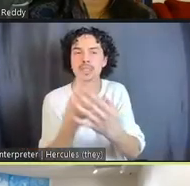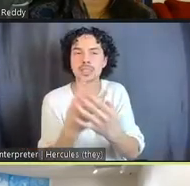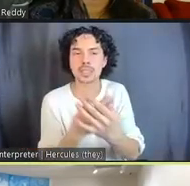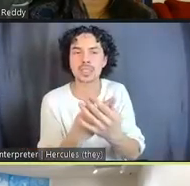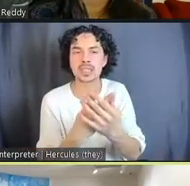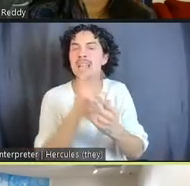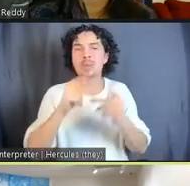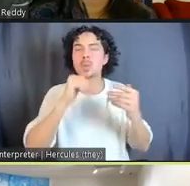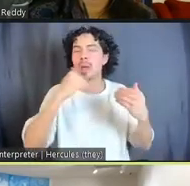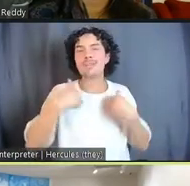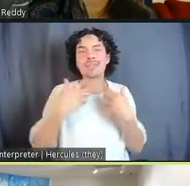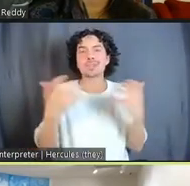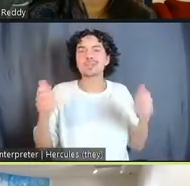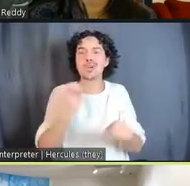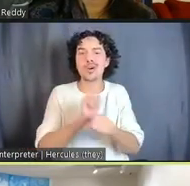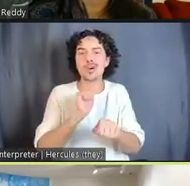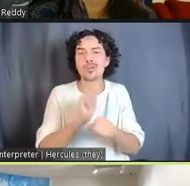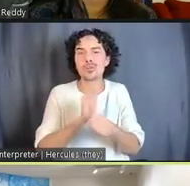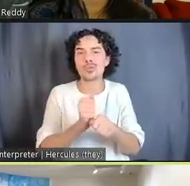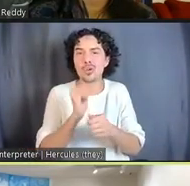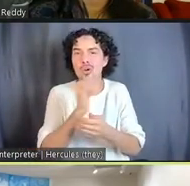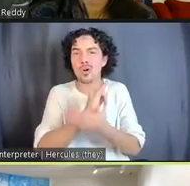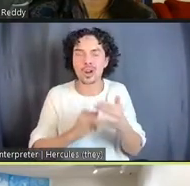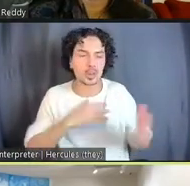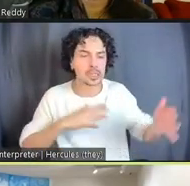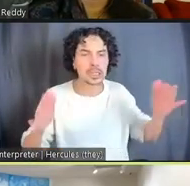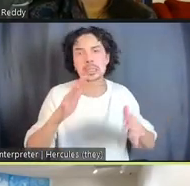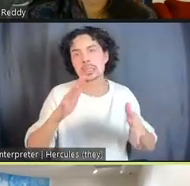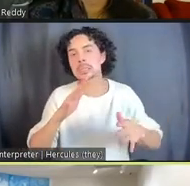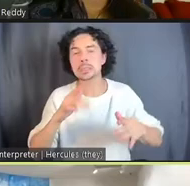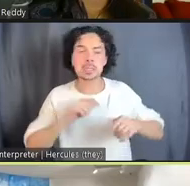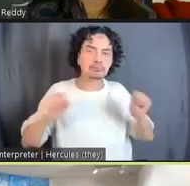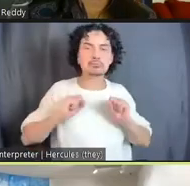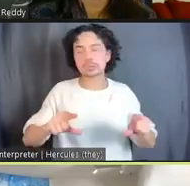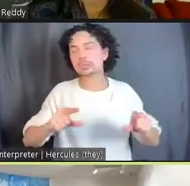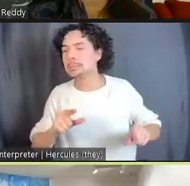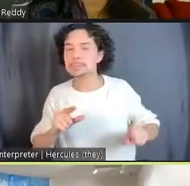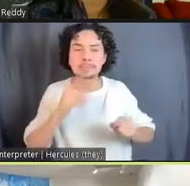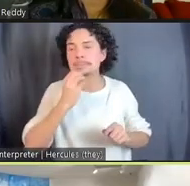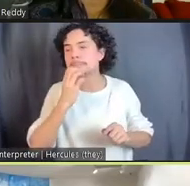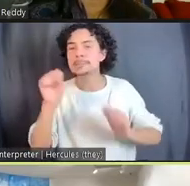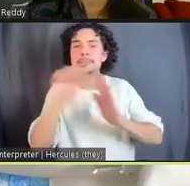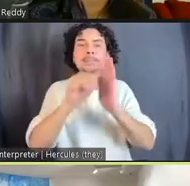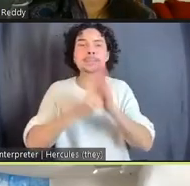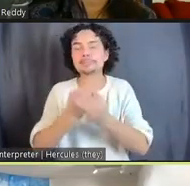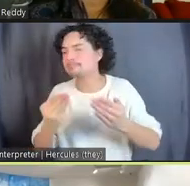the ways that they improvise with state materials, with found items, they create